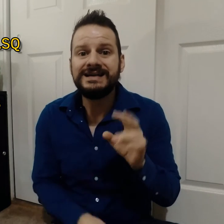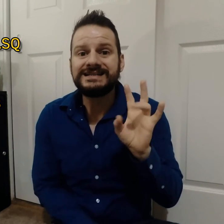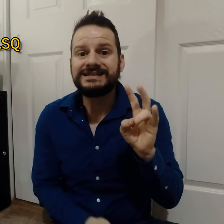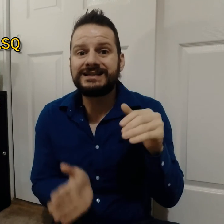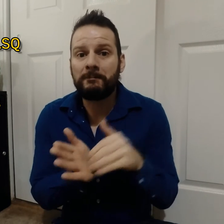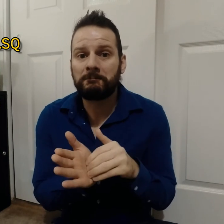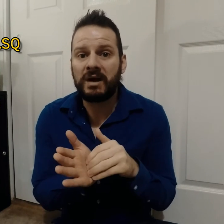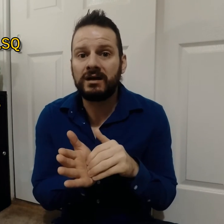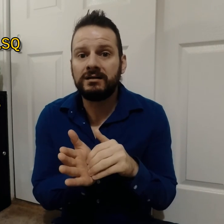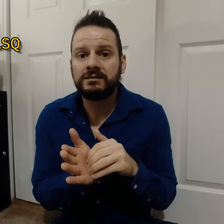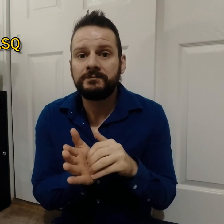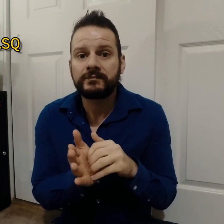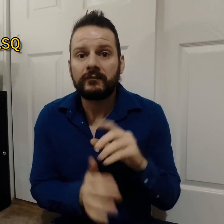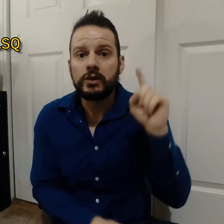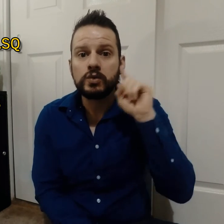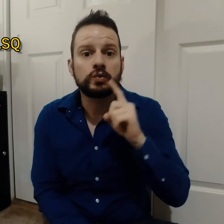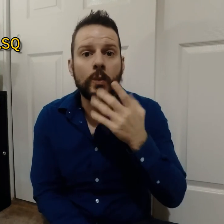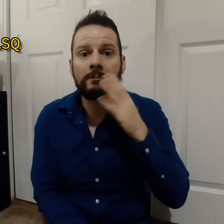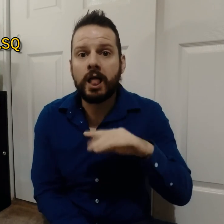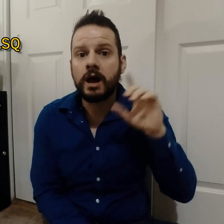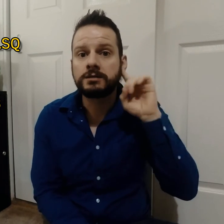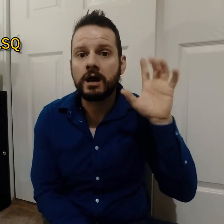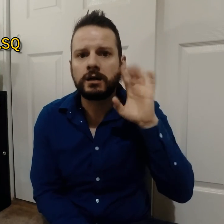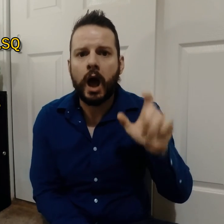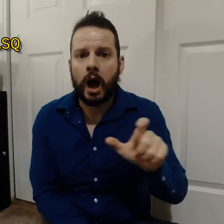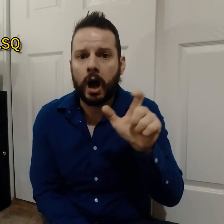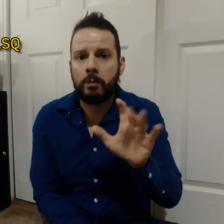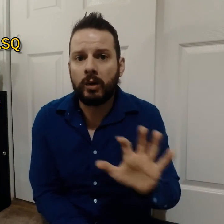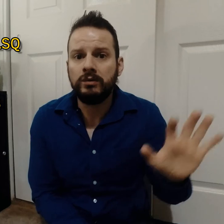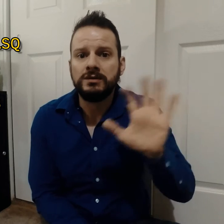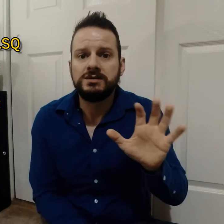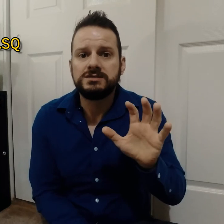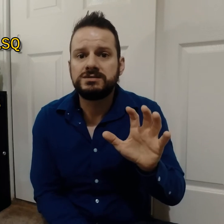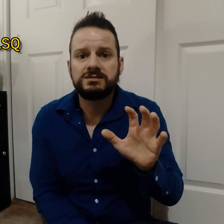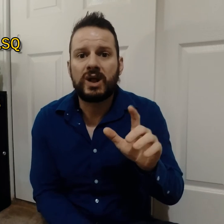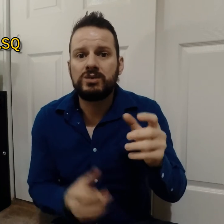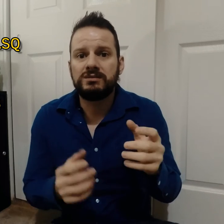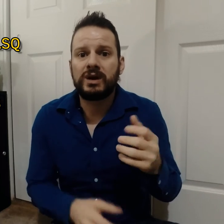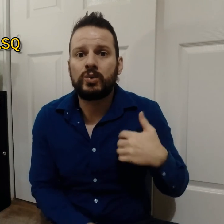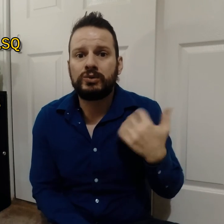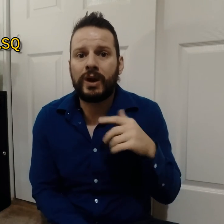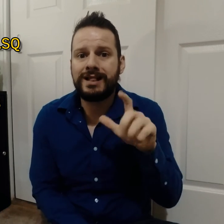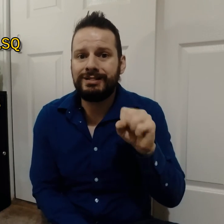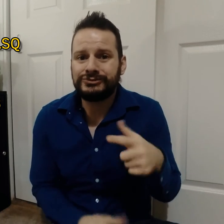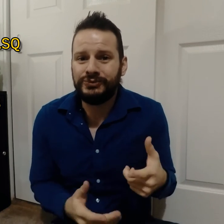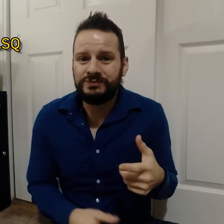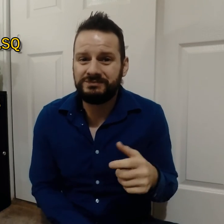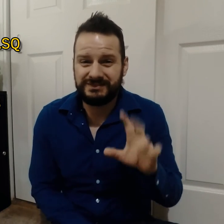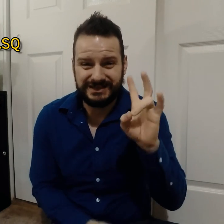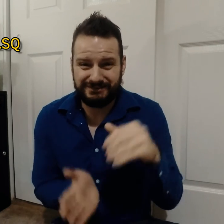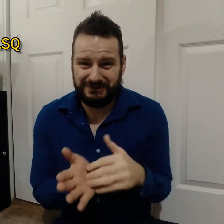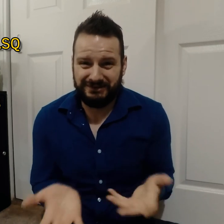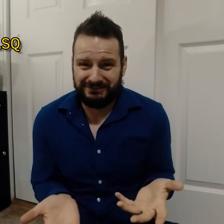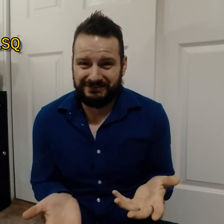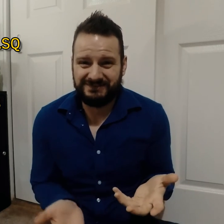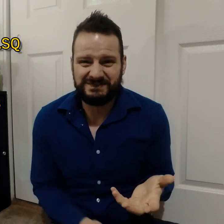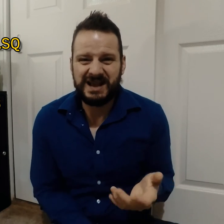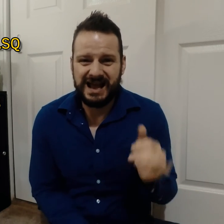7,000 deaf and hard-of-hearing French-Canadians use LSQ. Just 7,000.